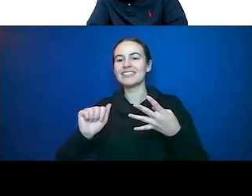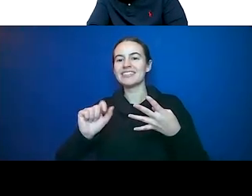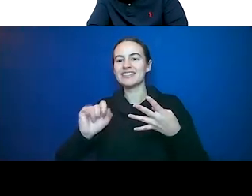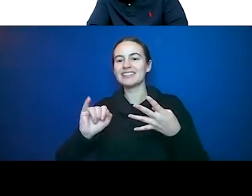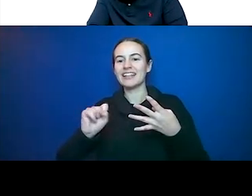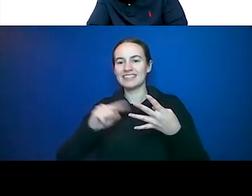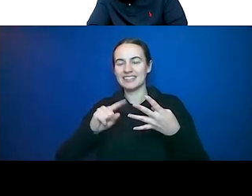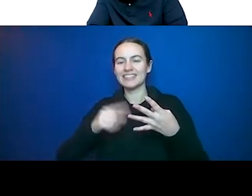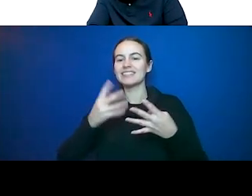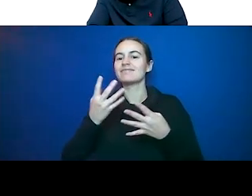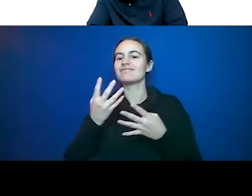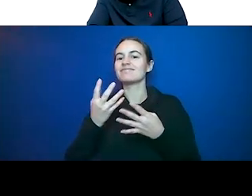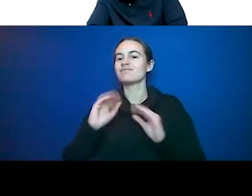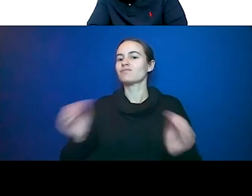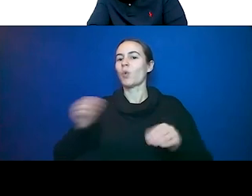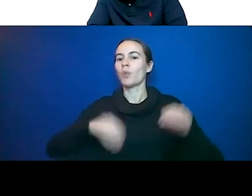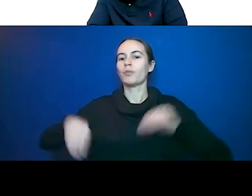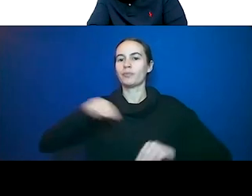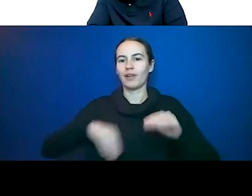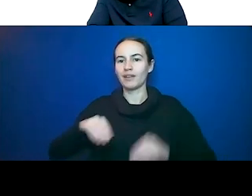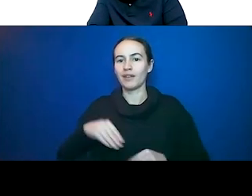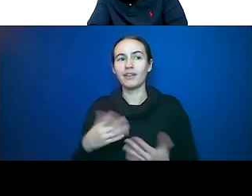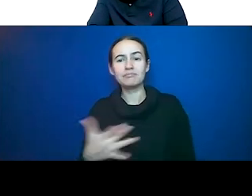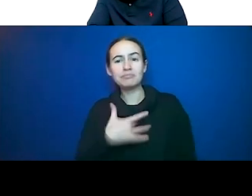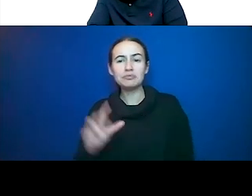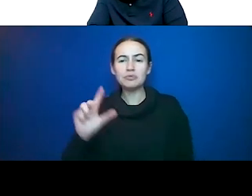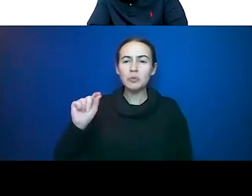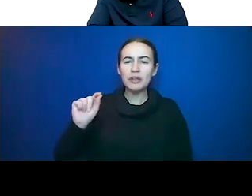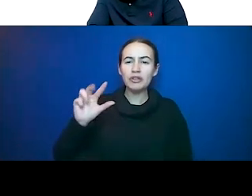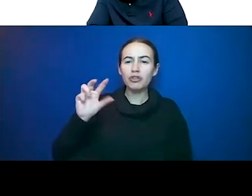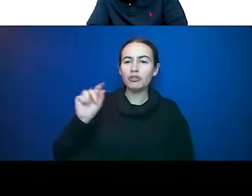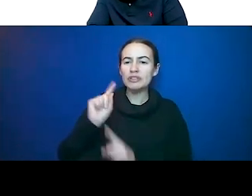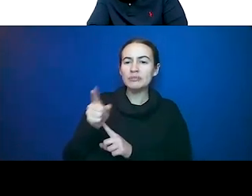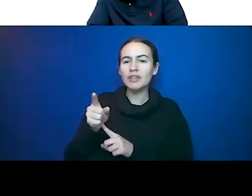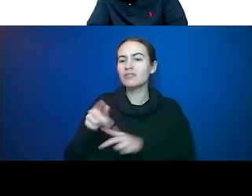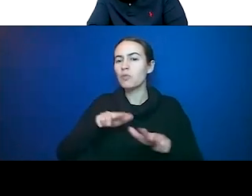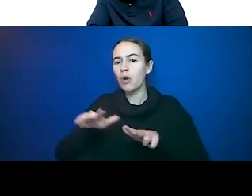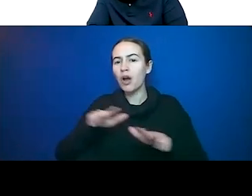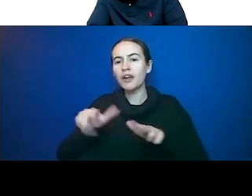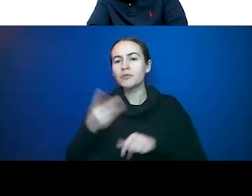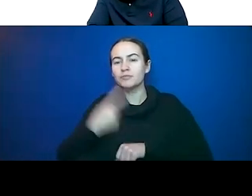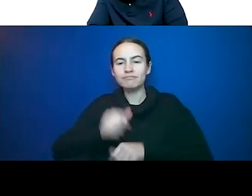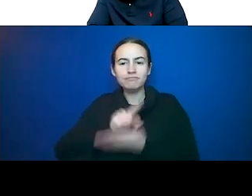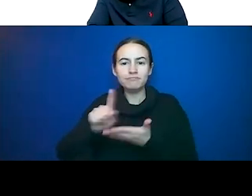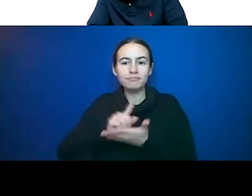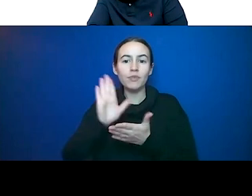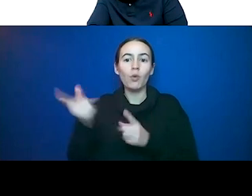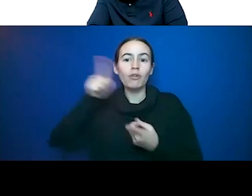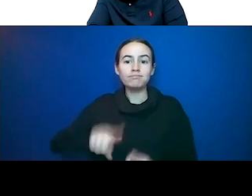enough. We know just 20 or 30 minutes of walking a few days a week will decrease inflammation, improve blood flow and again,